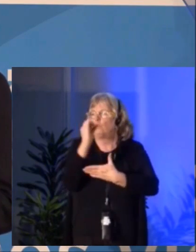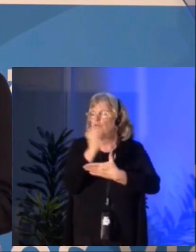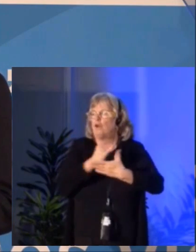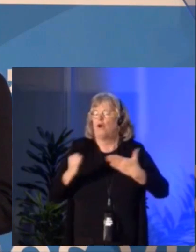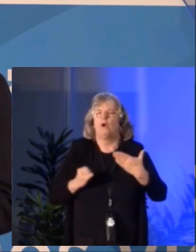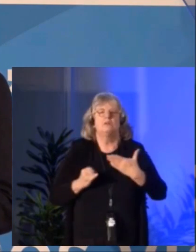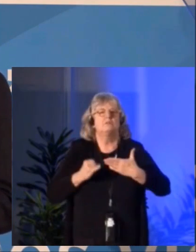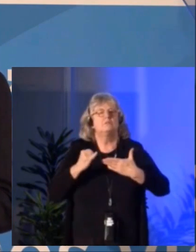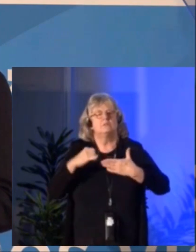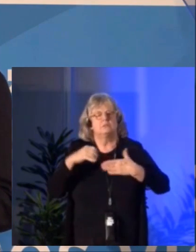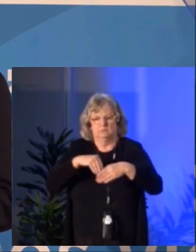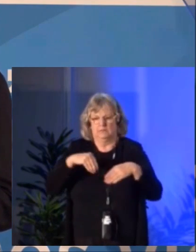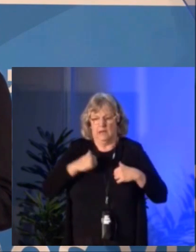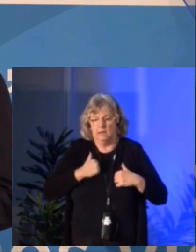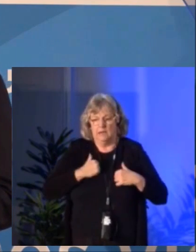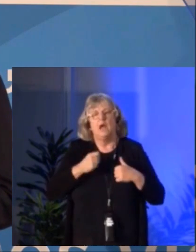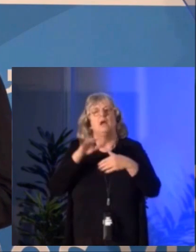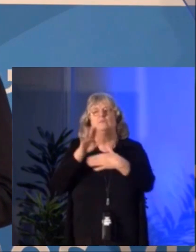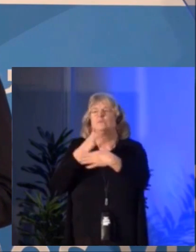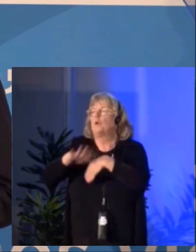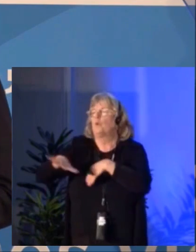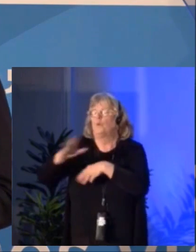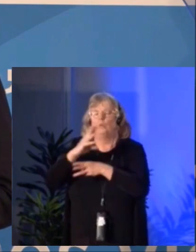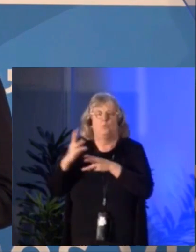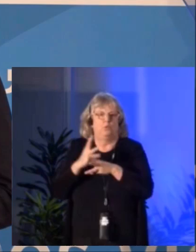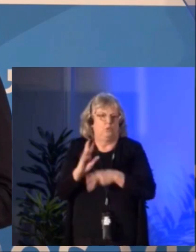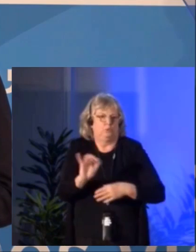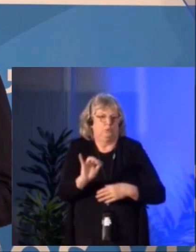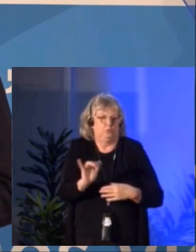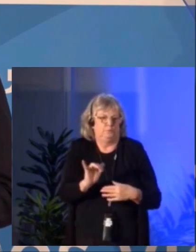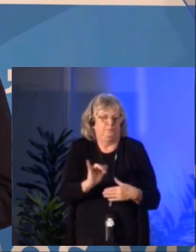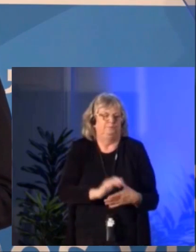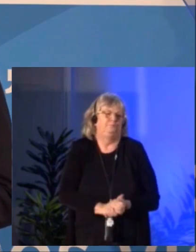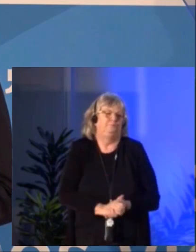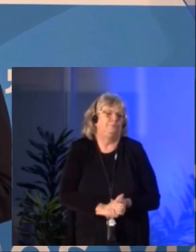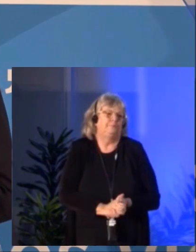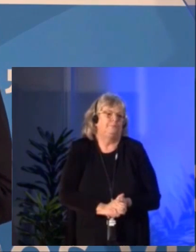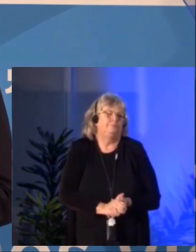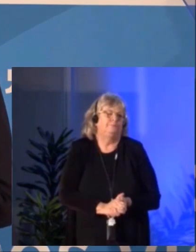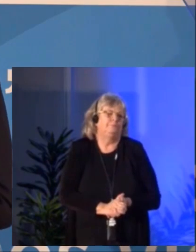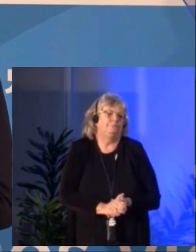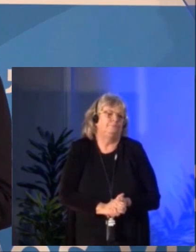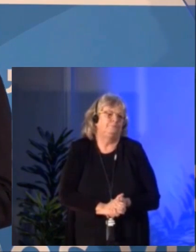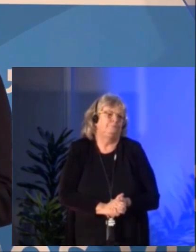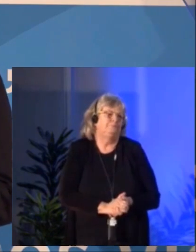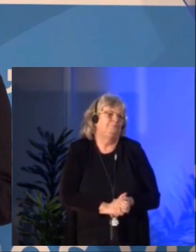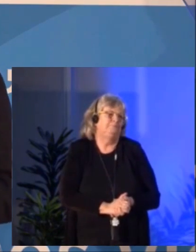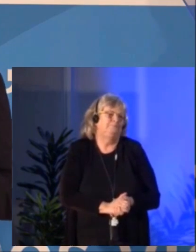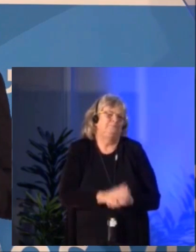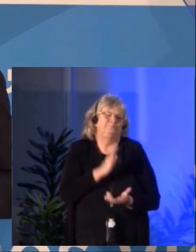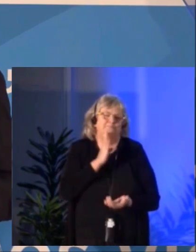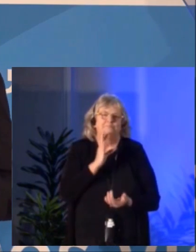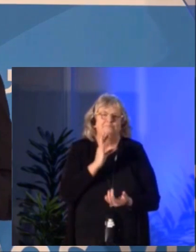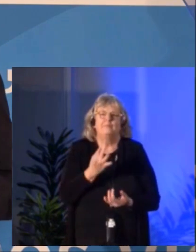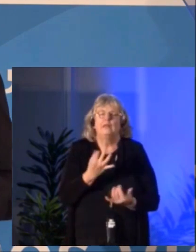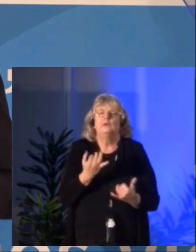and literature in Canada and in the world. [ French Language Being Spoken ]